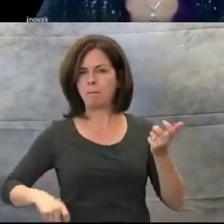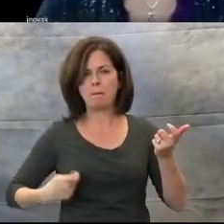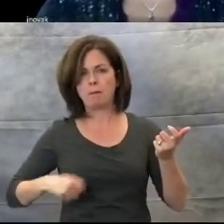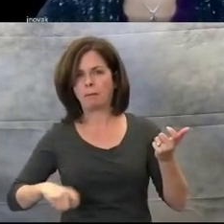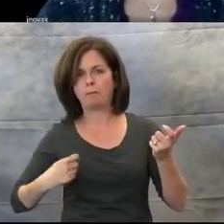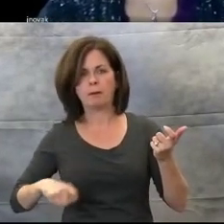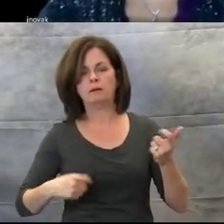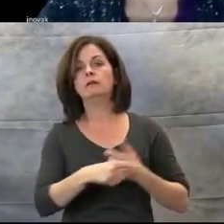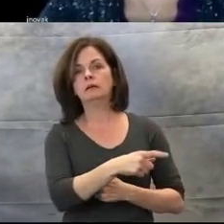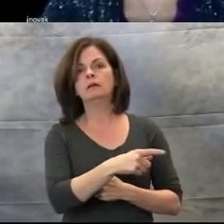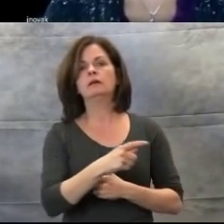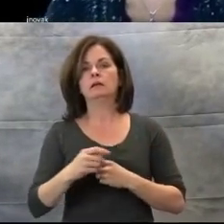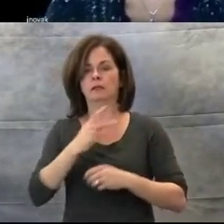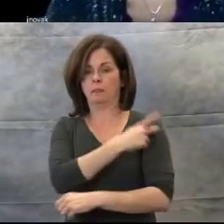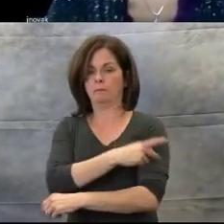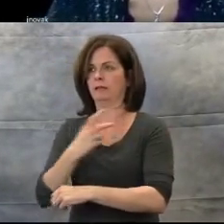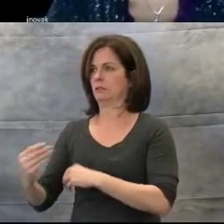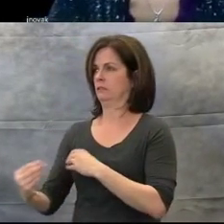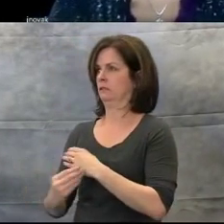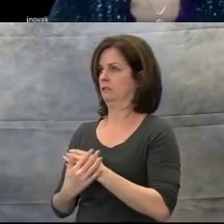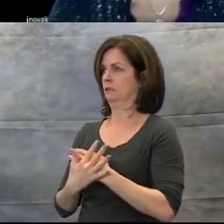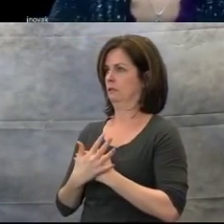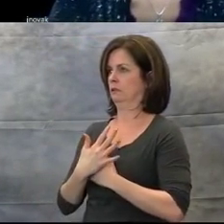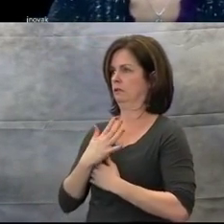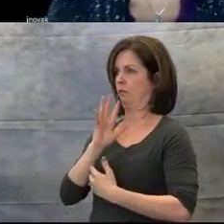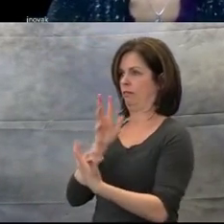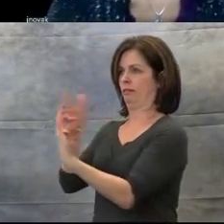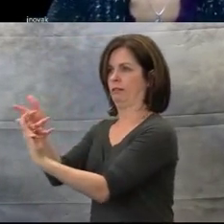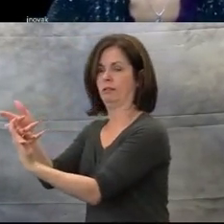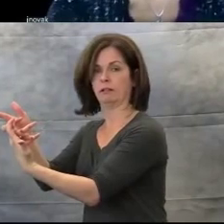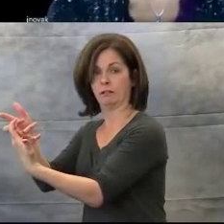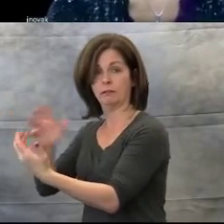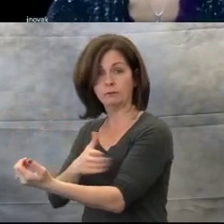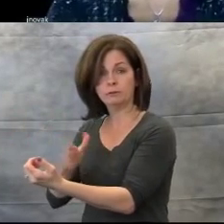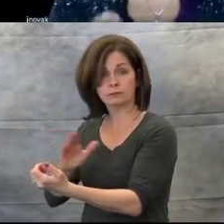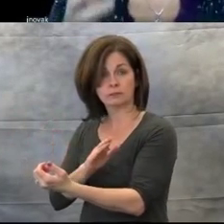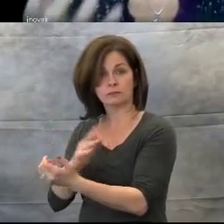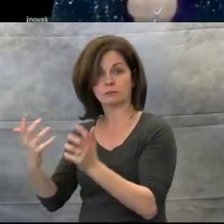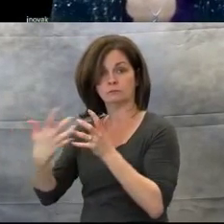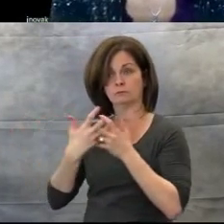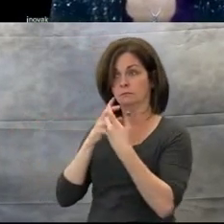is also matching the music.